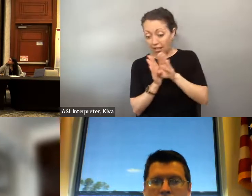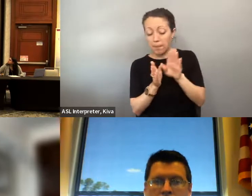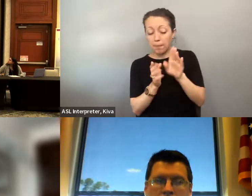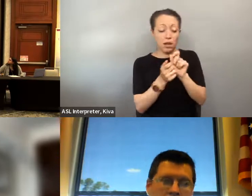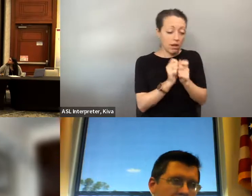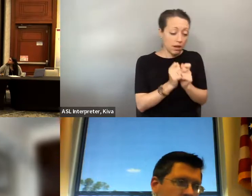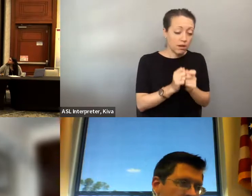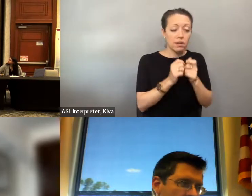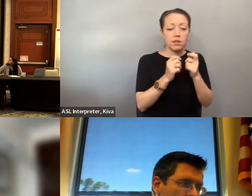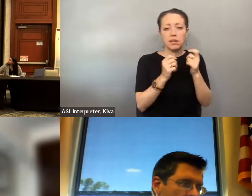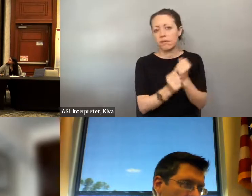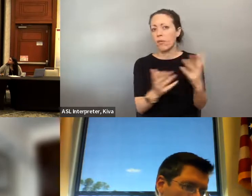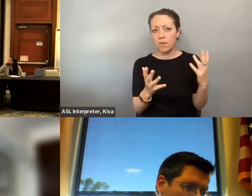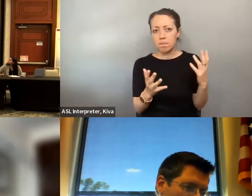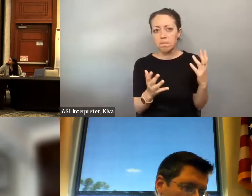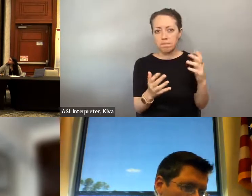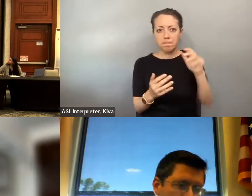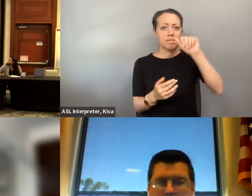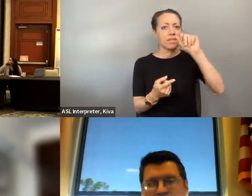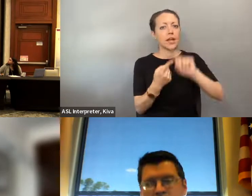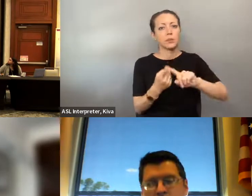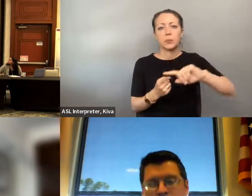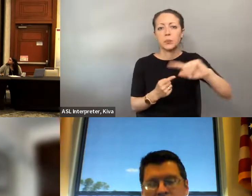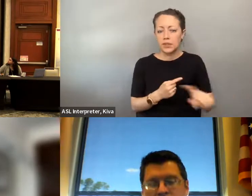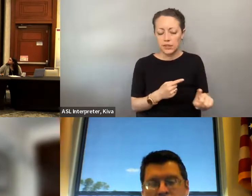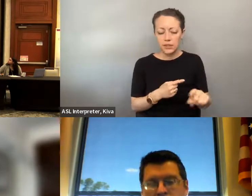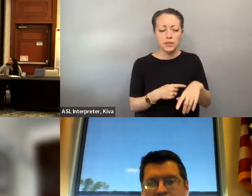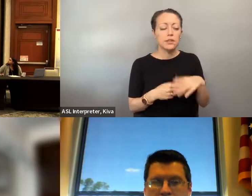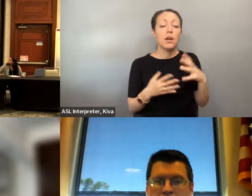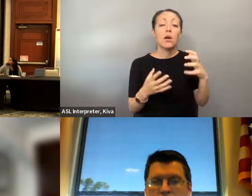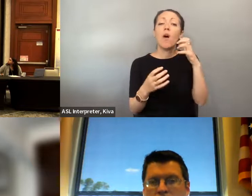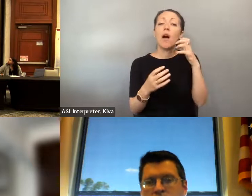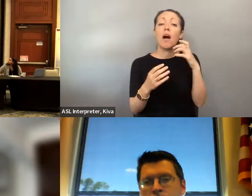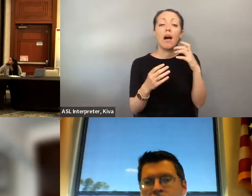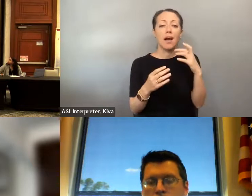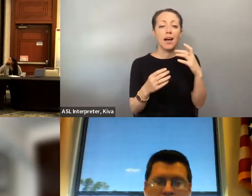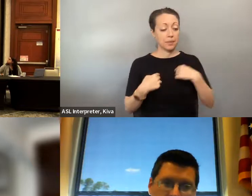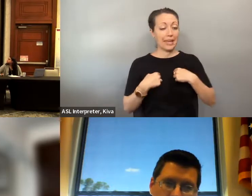so getting active, participation in those